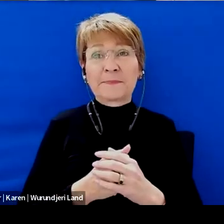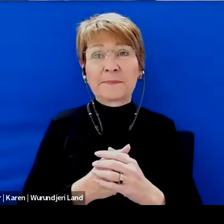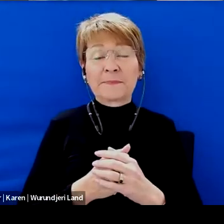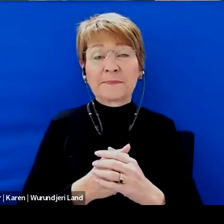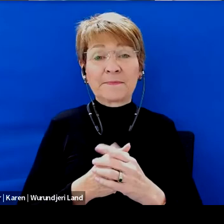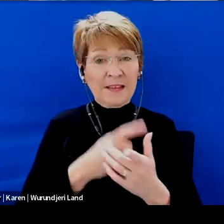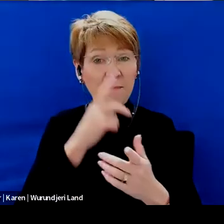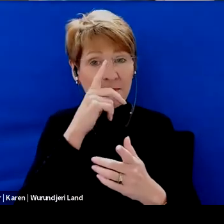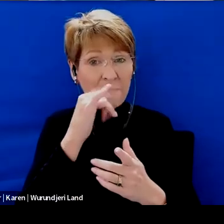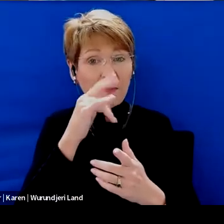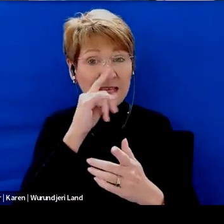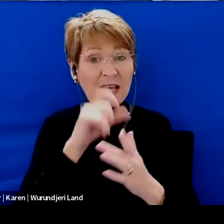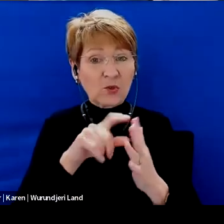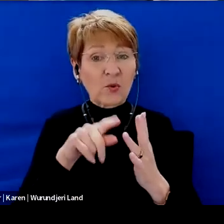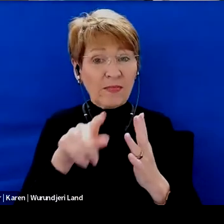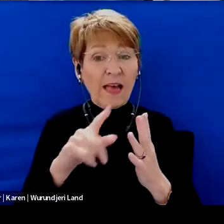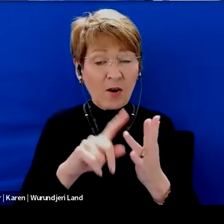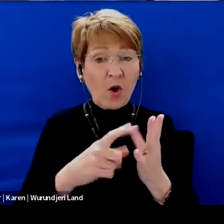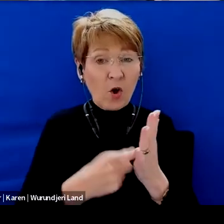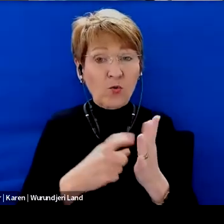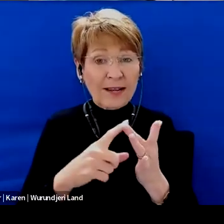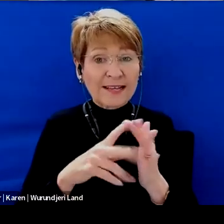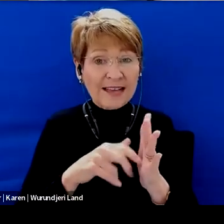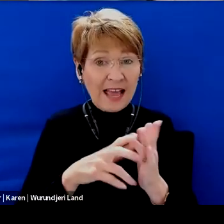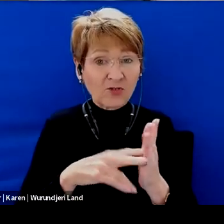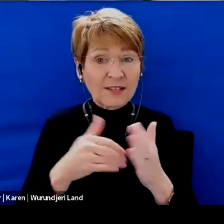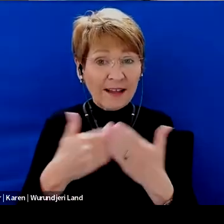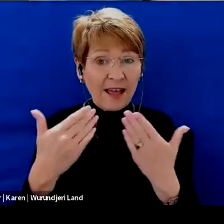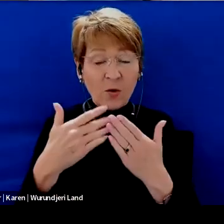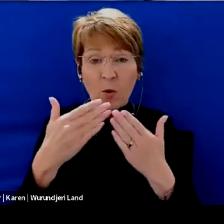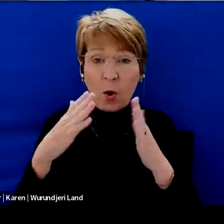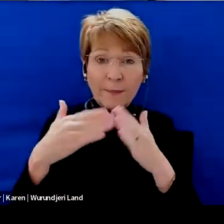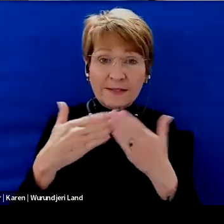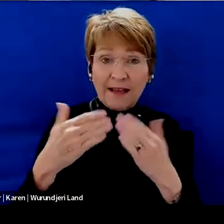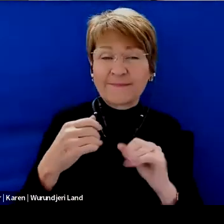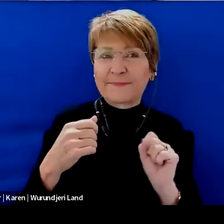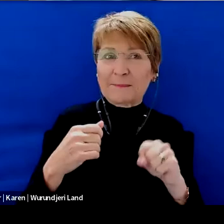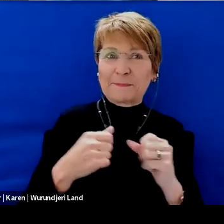you do the orientation days or you.